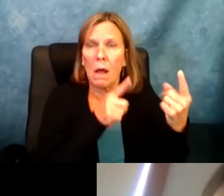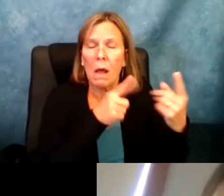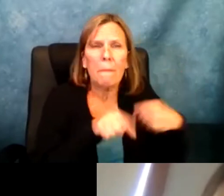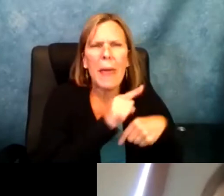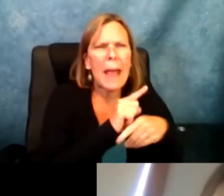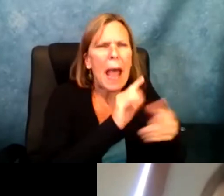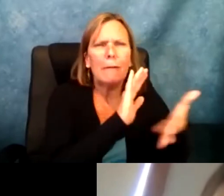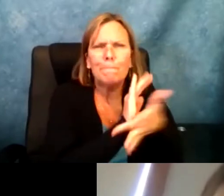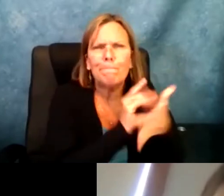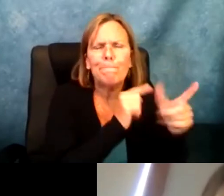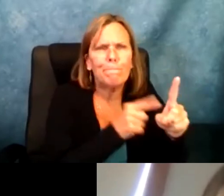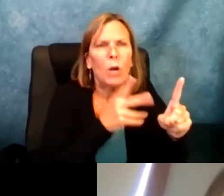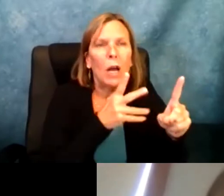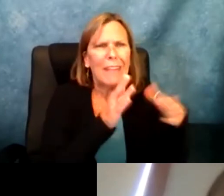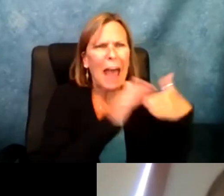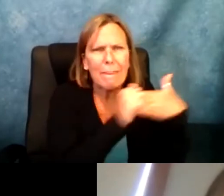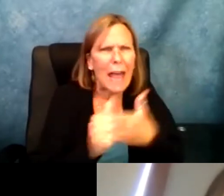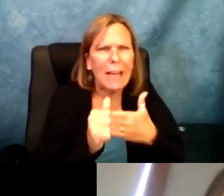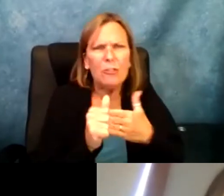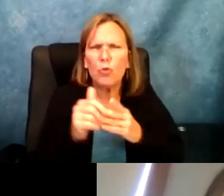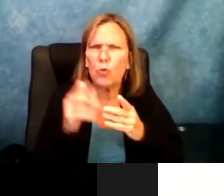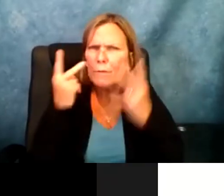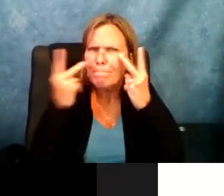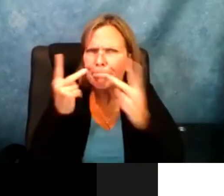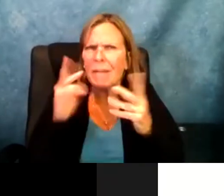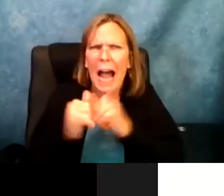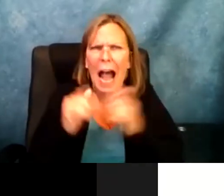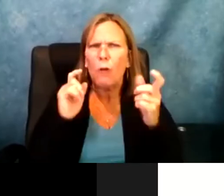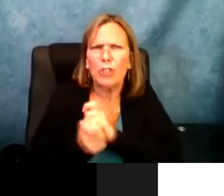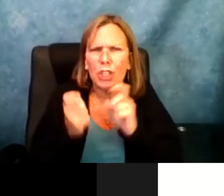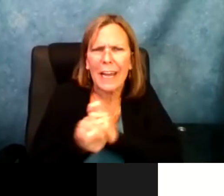conversations and sharing also